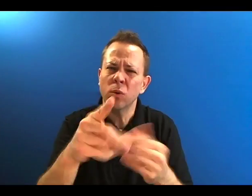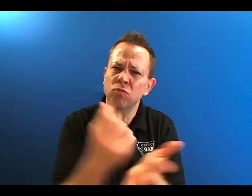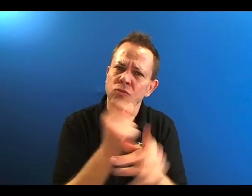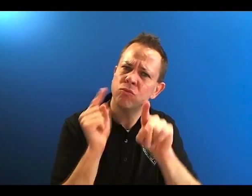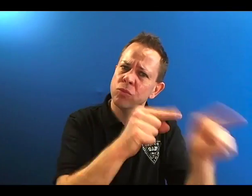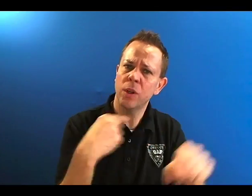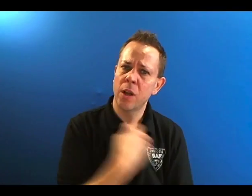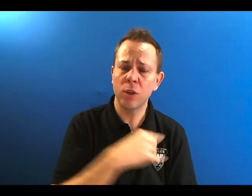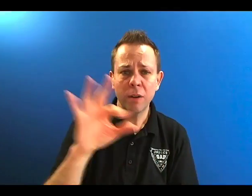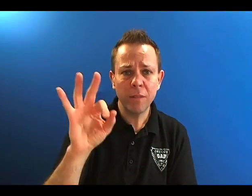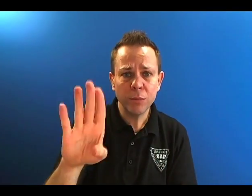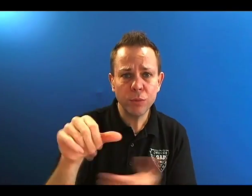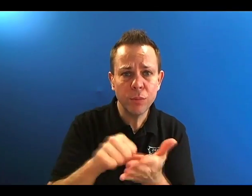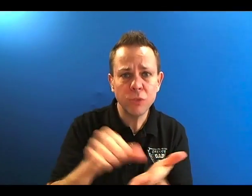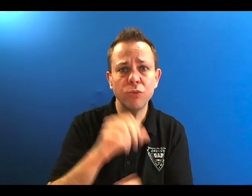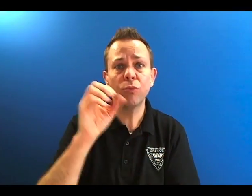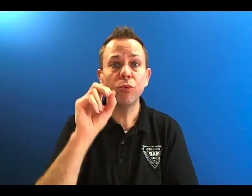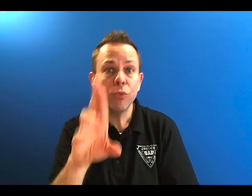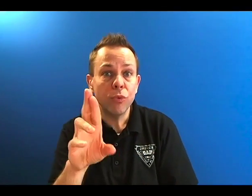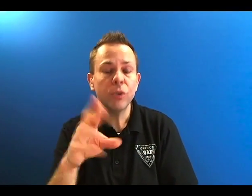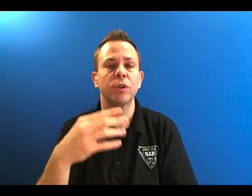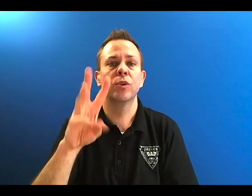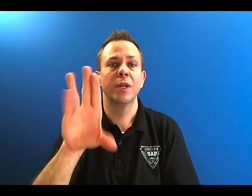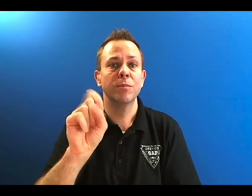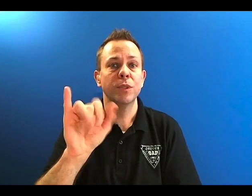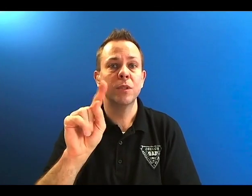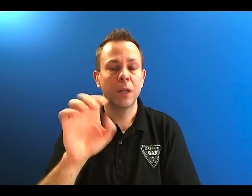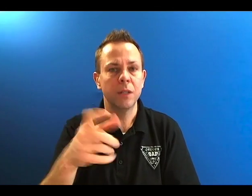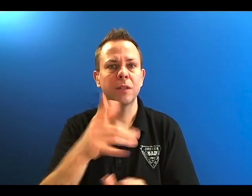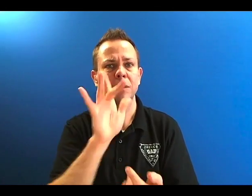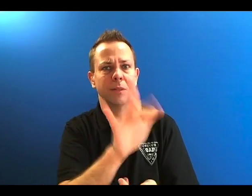Please check out our Facebook page or website, then click the